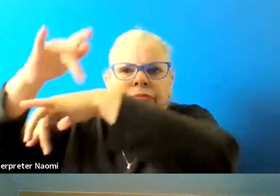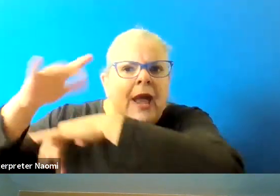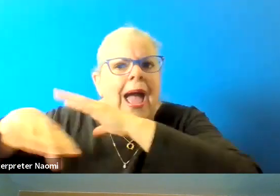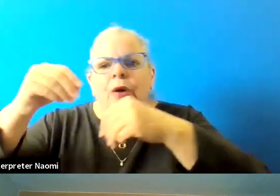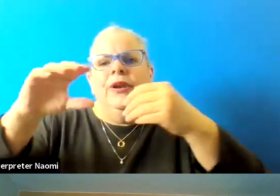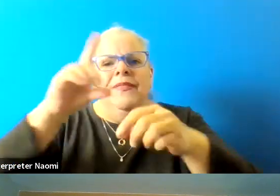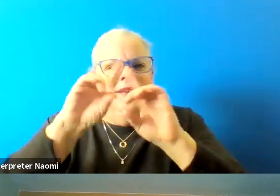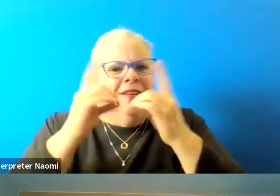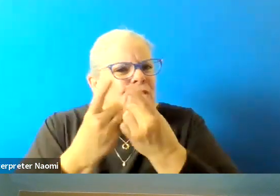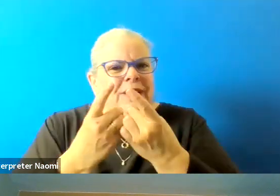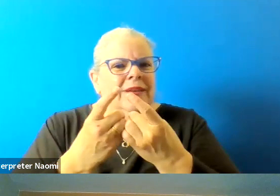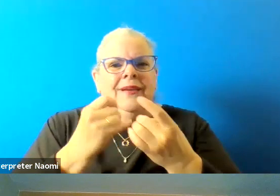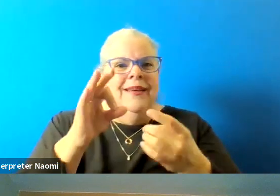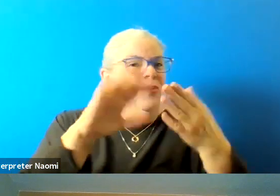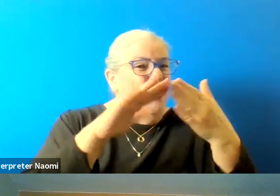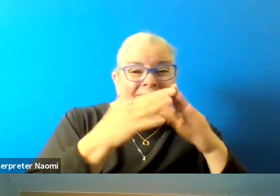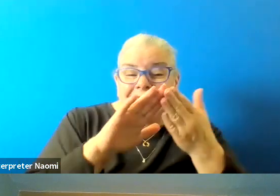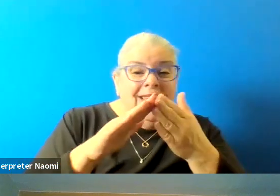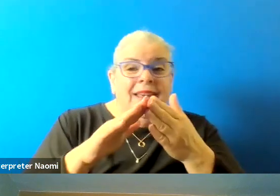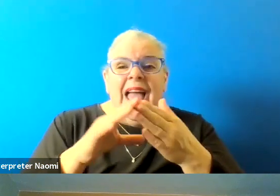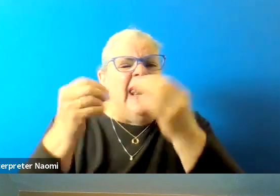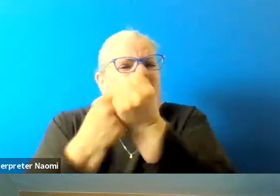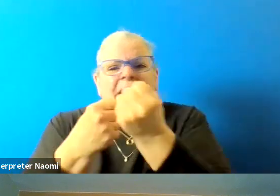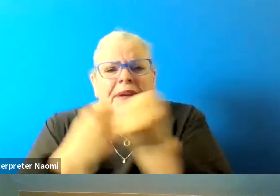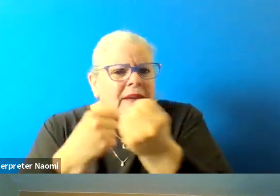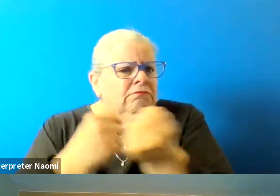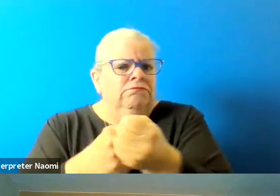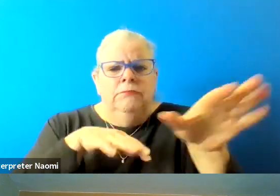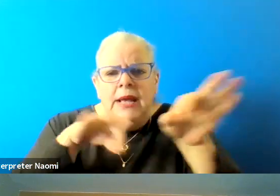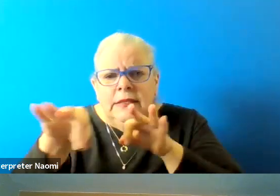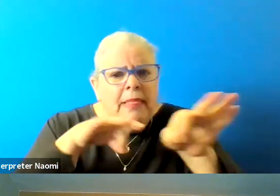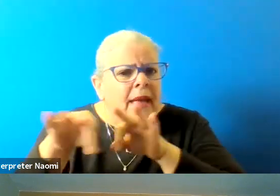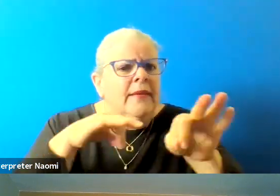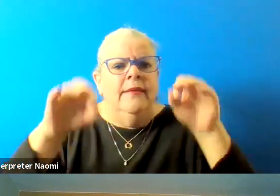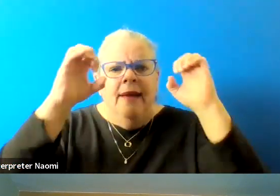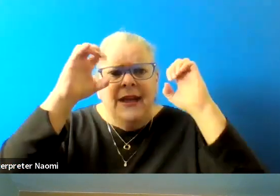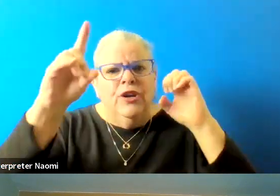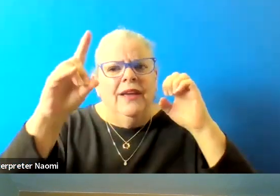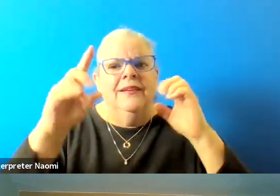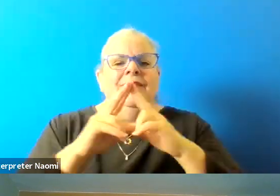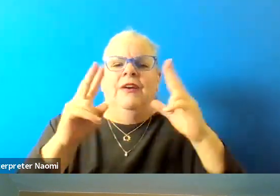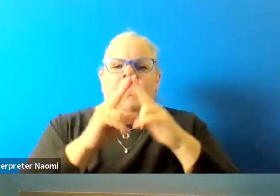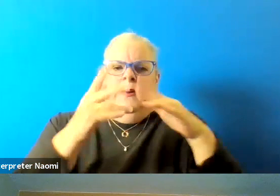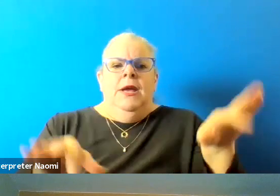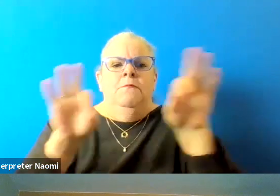to the city at large, and advocate and explain. It is thoroughly important that we explain